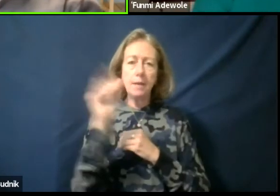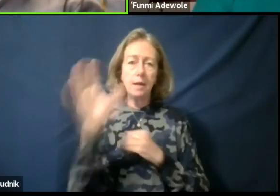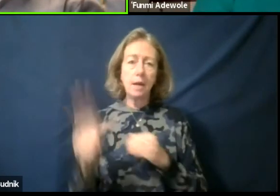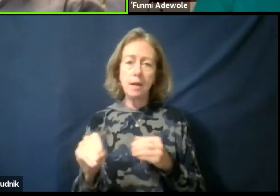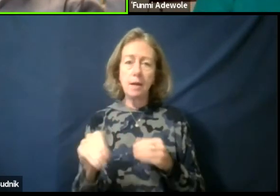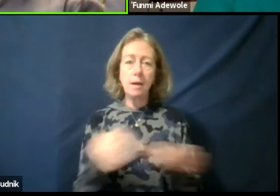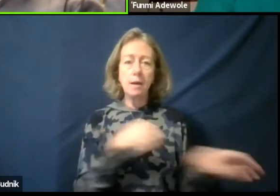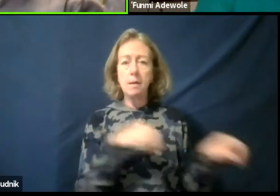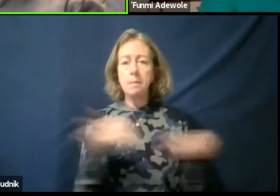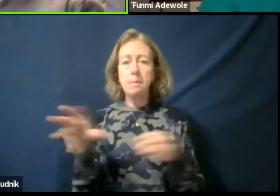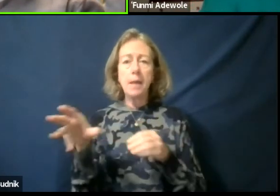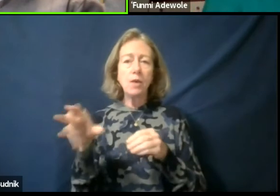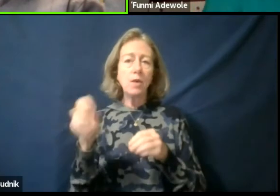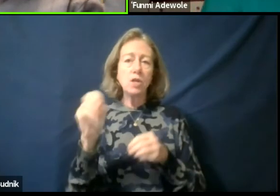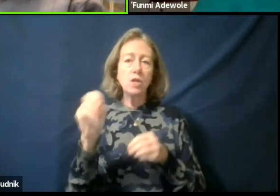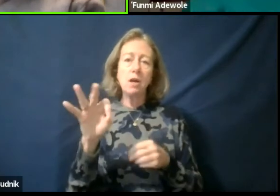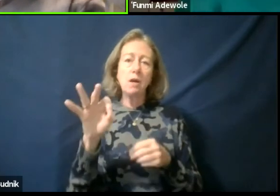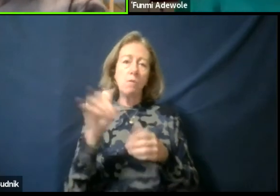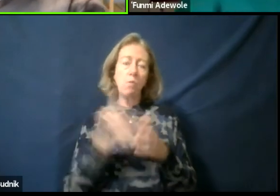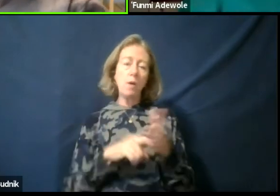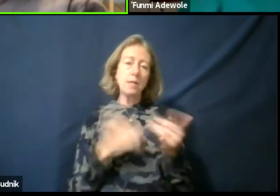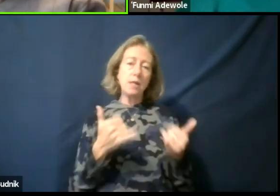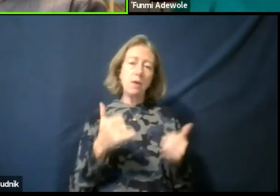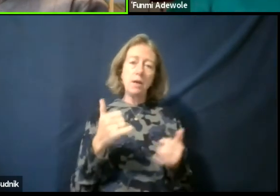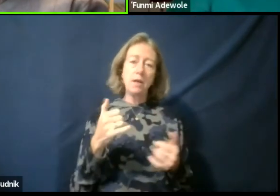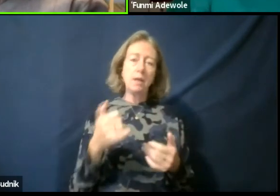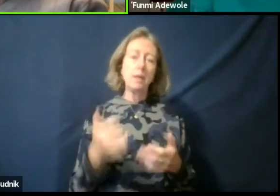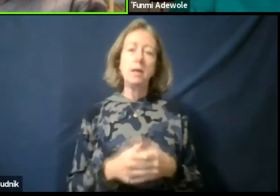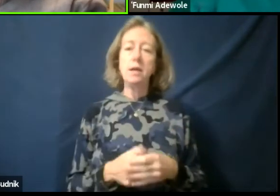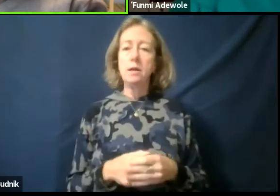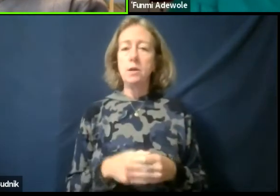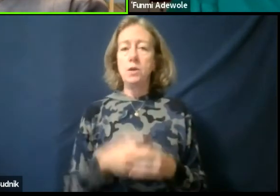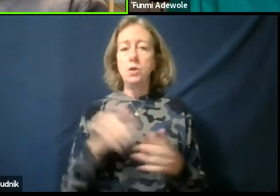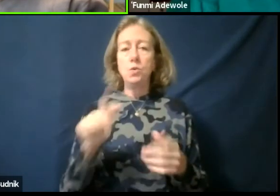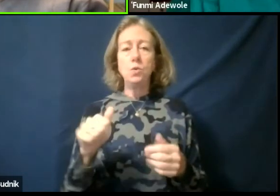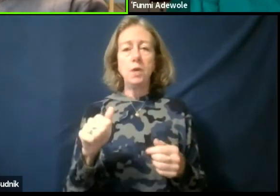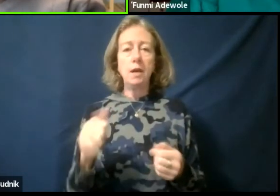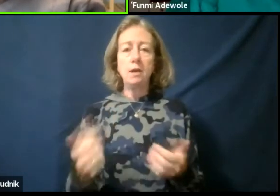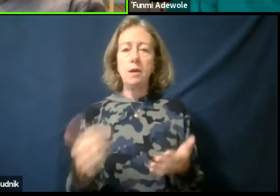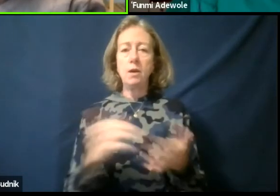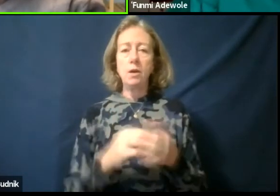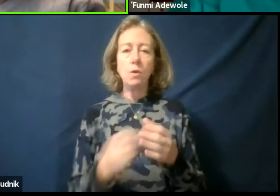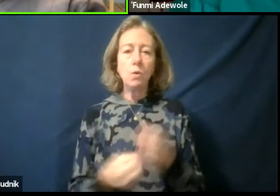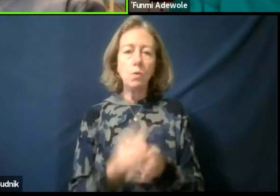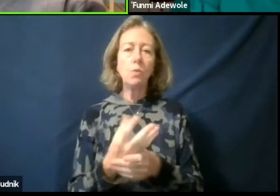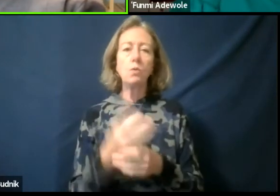the world what it is right now, but even though in Regina right now you have Yorubas, you have those that are from Ethiopia